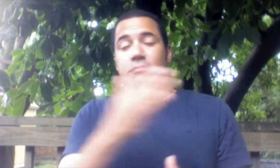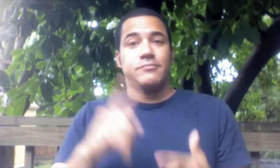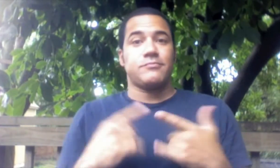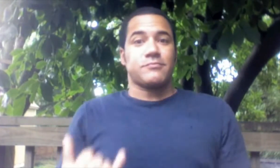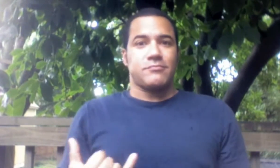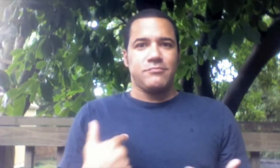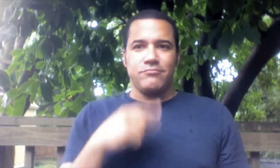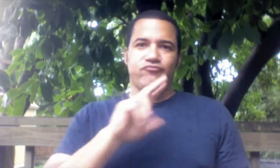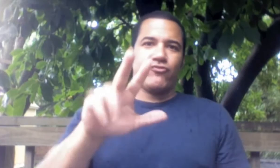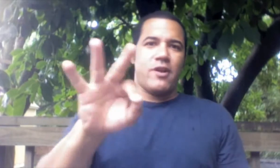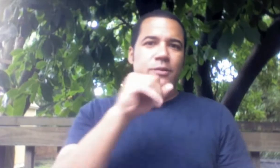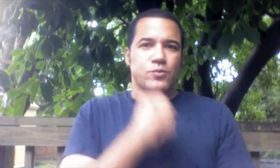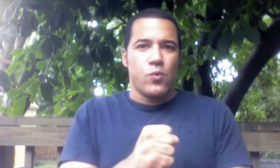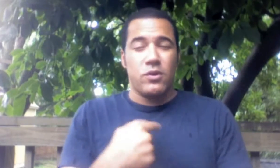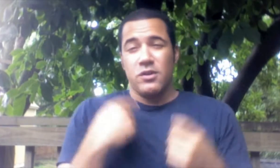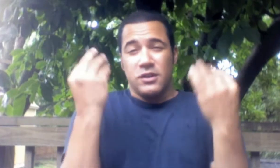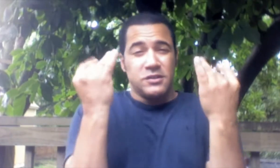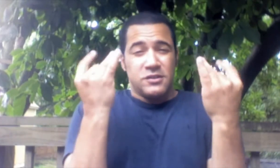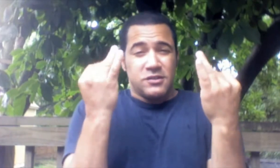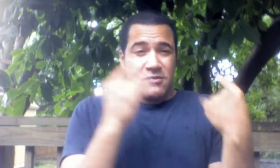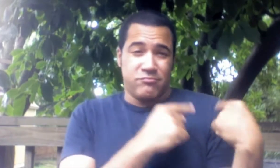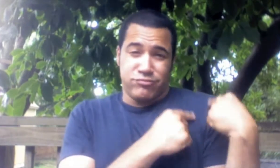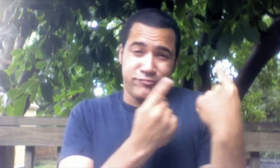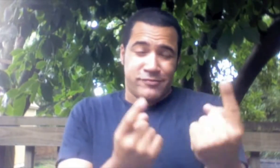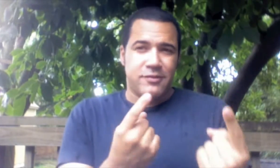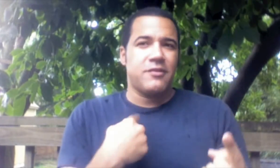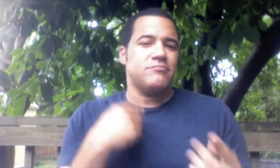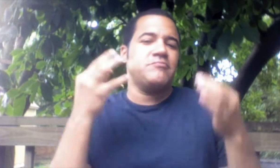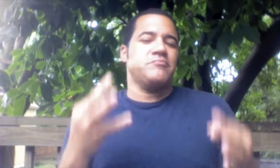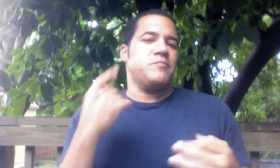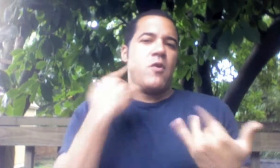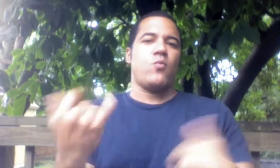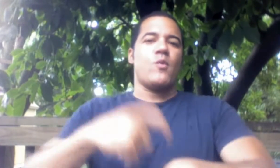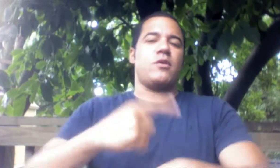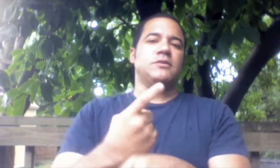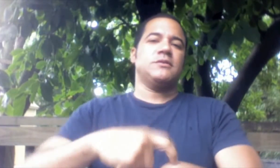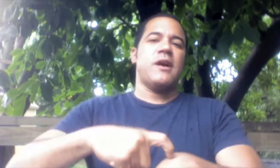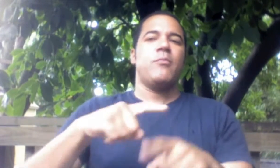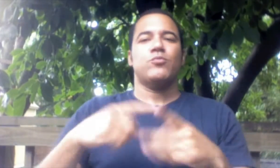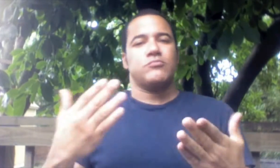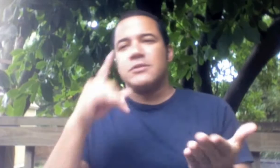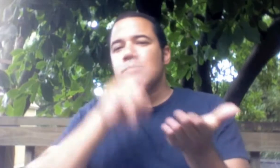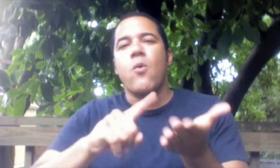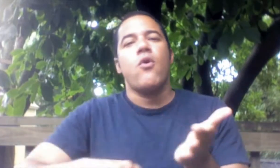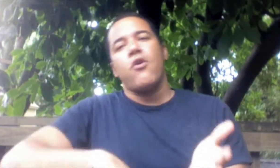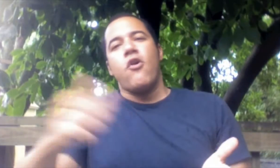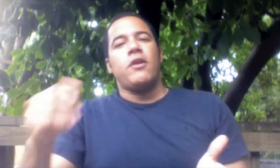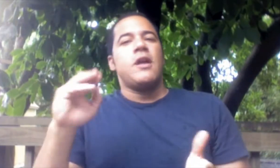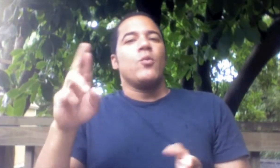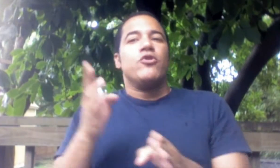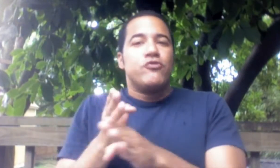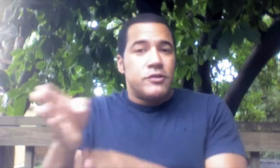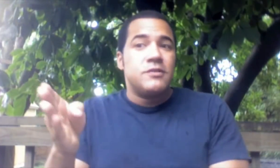Fast forward to today and I am 39 years old. After some consideration I decided now is the right time to explore other careers.